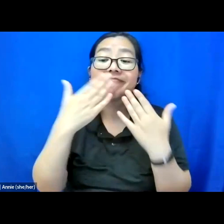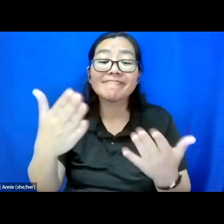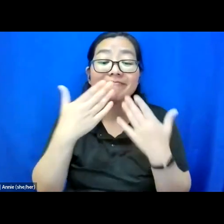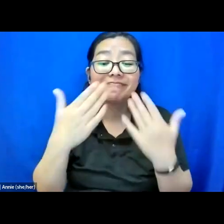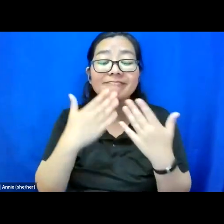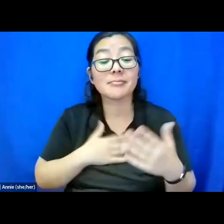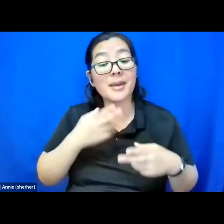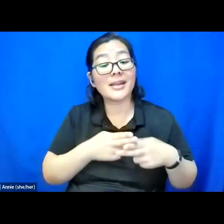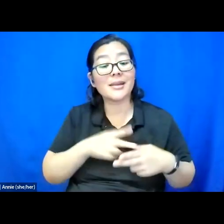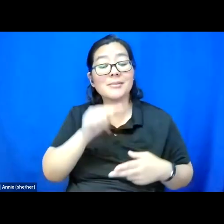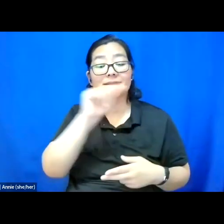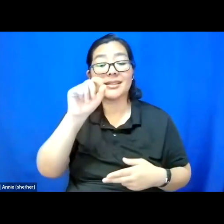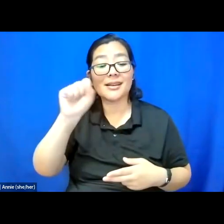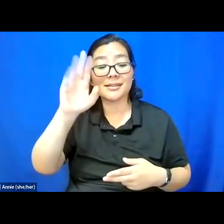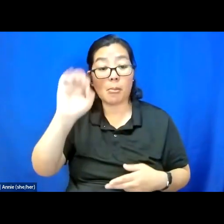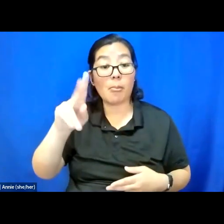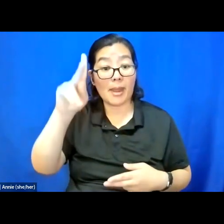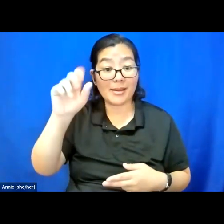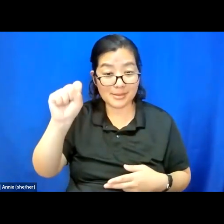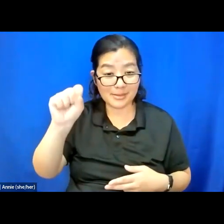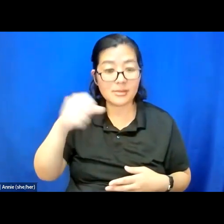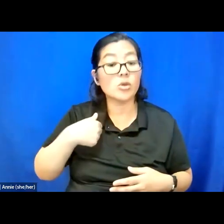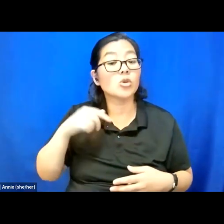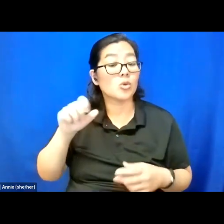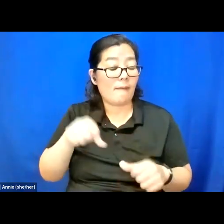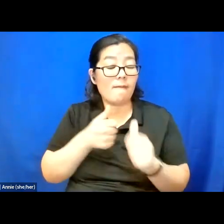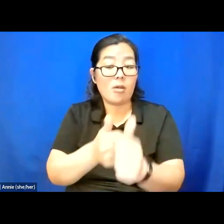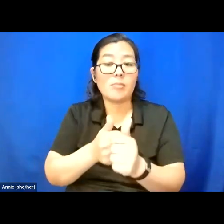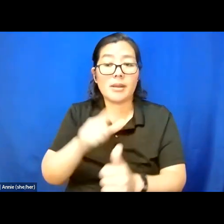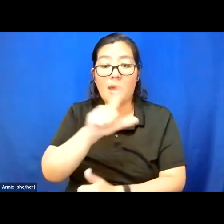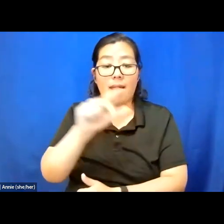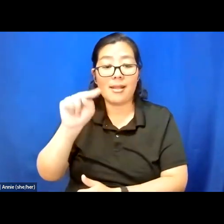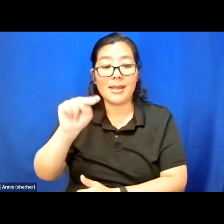My name is T.S. Banks and you can follow me at LNU Theater Co on IG